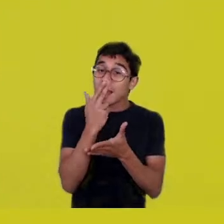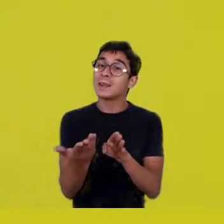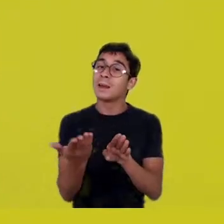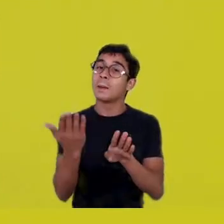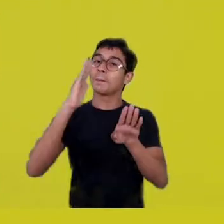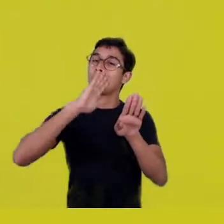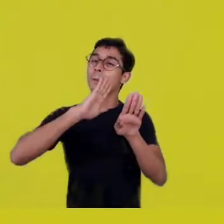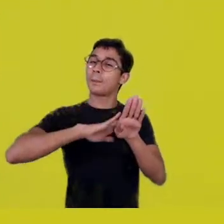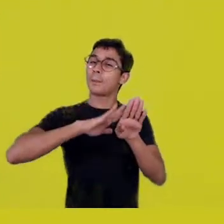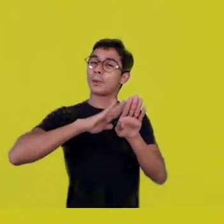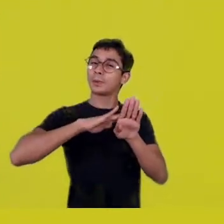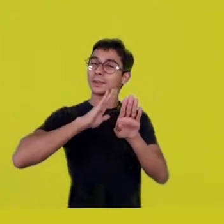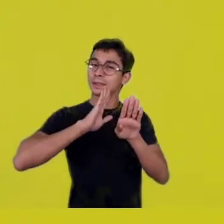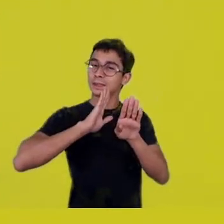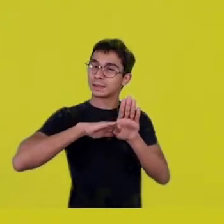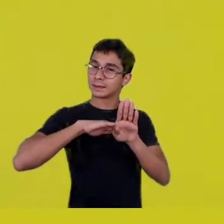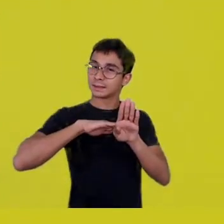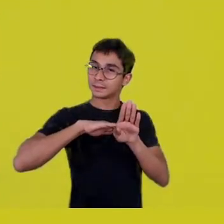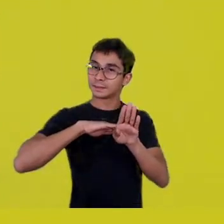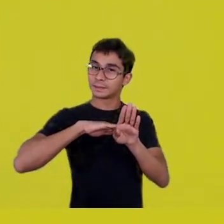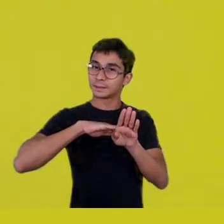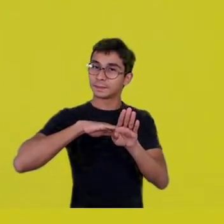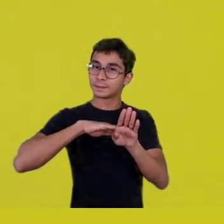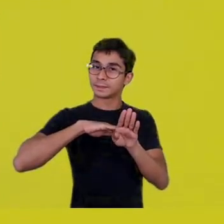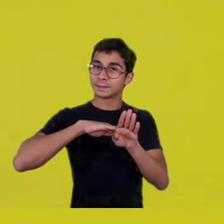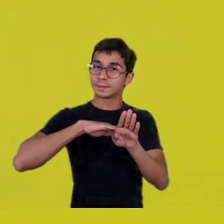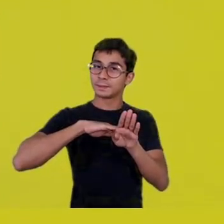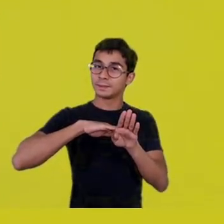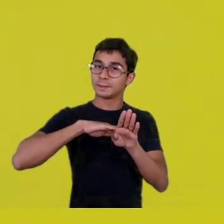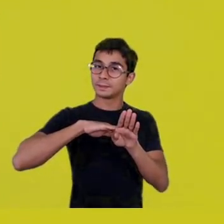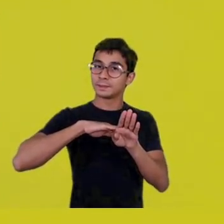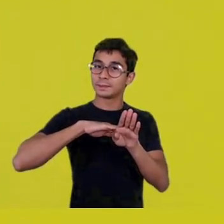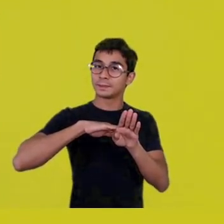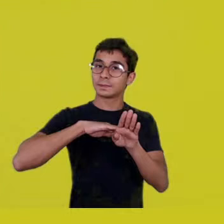a kind of realization